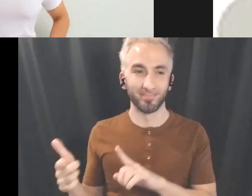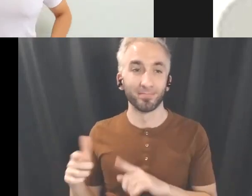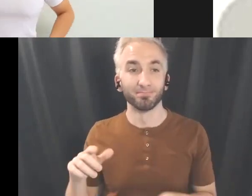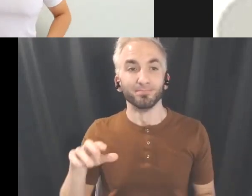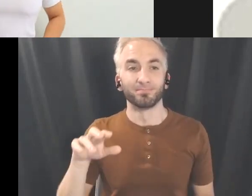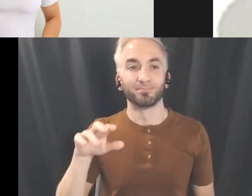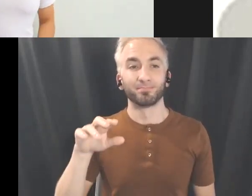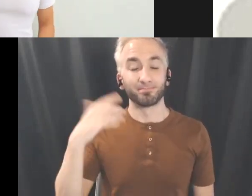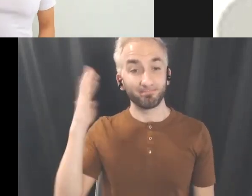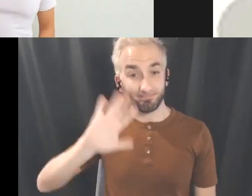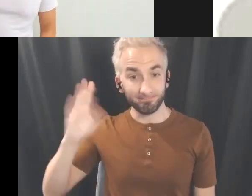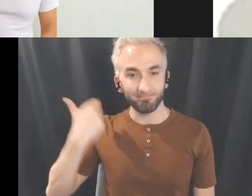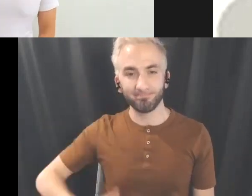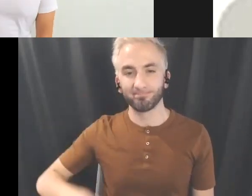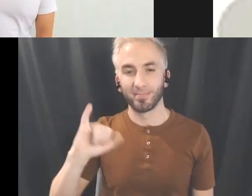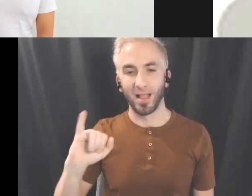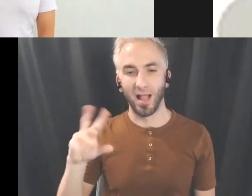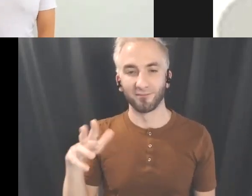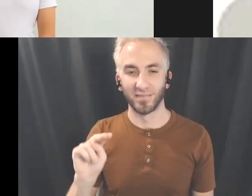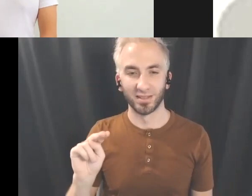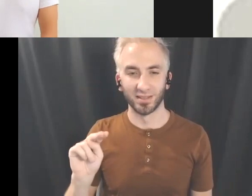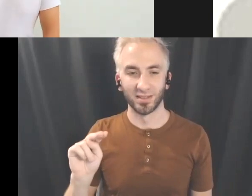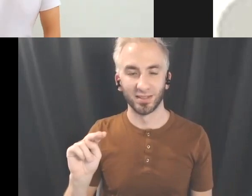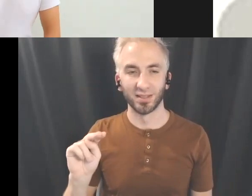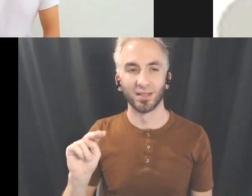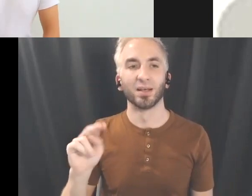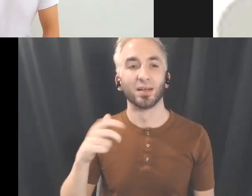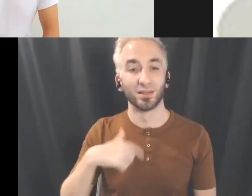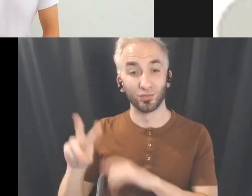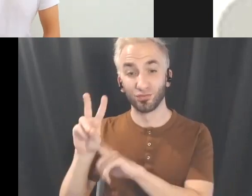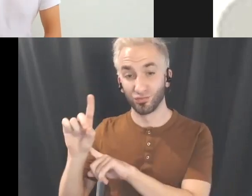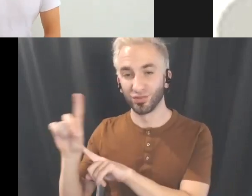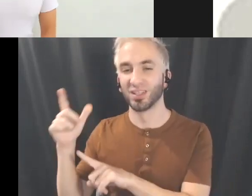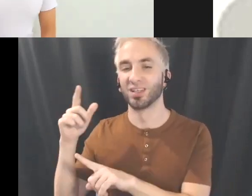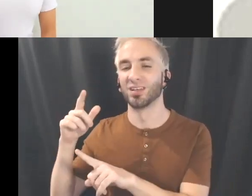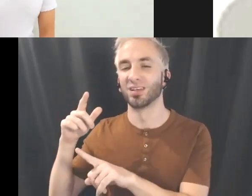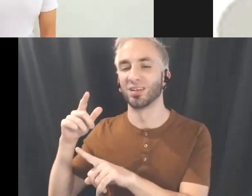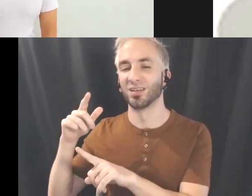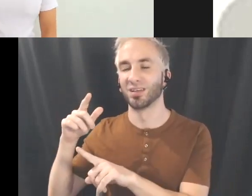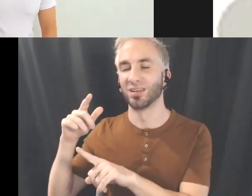So I mainly work with 2D animations but I occasionally also edit photos and also create